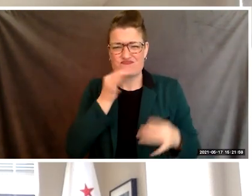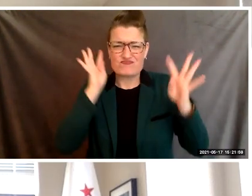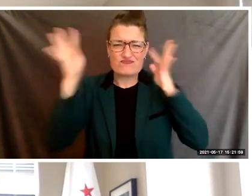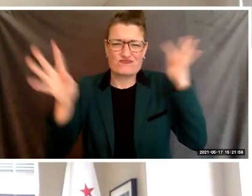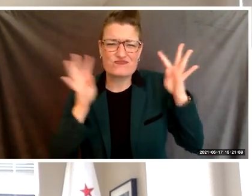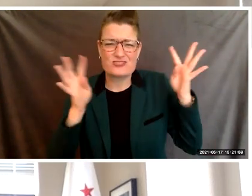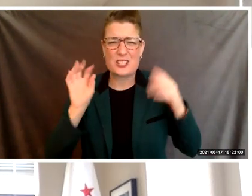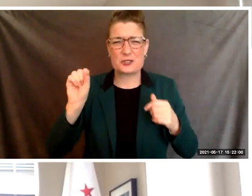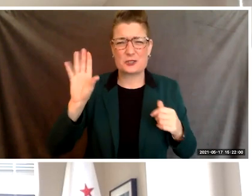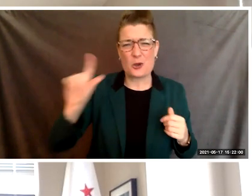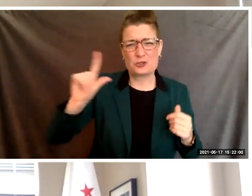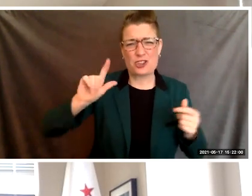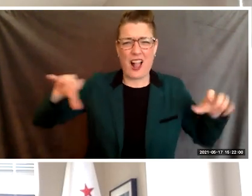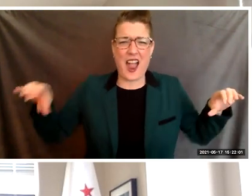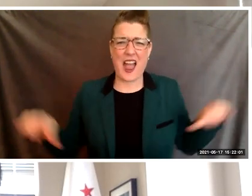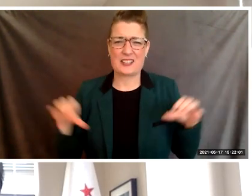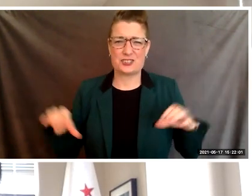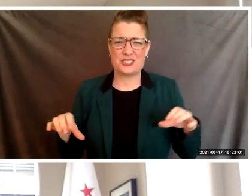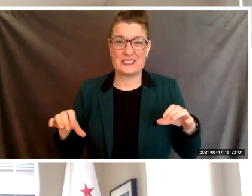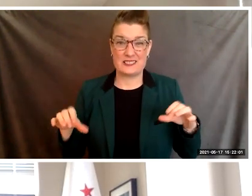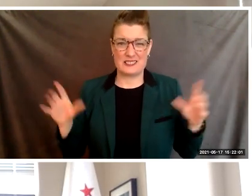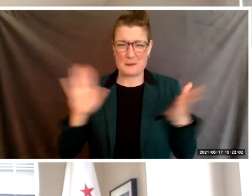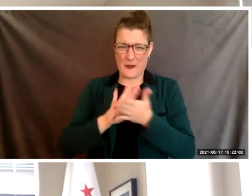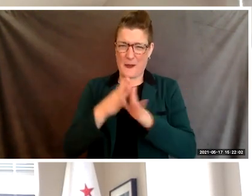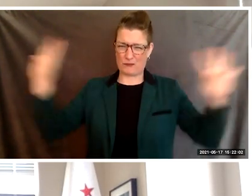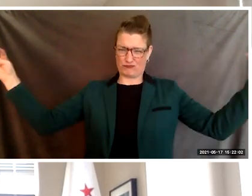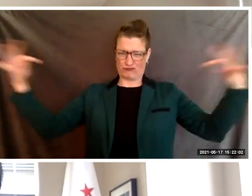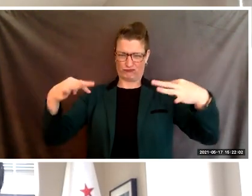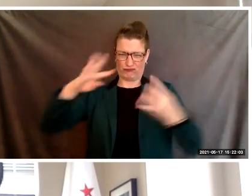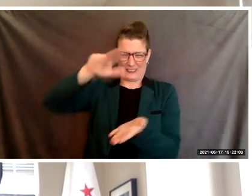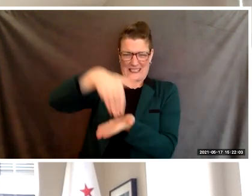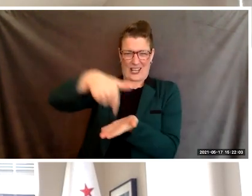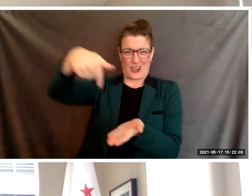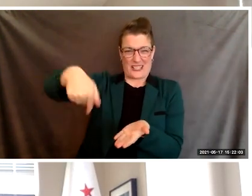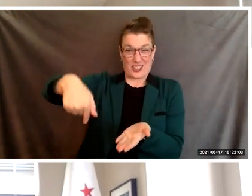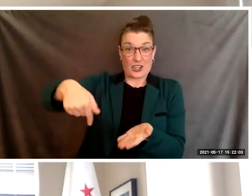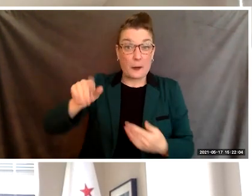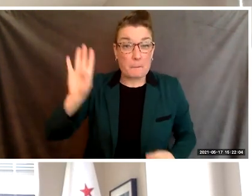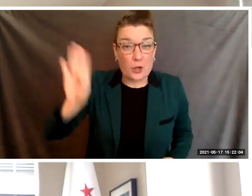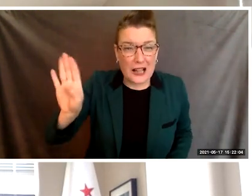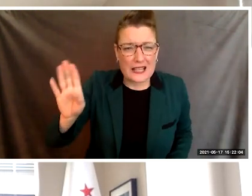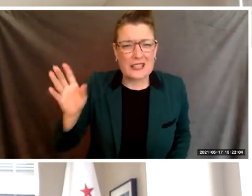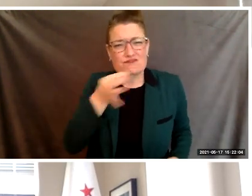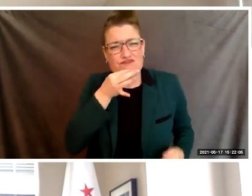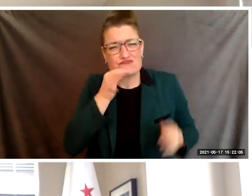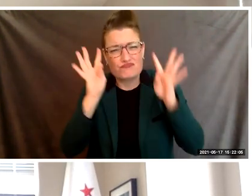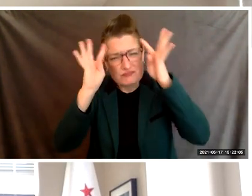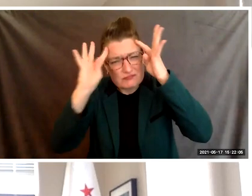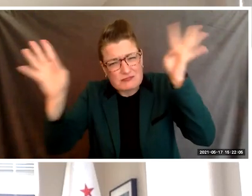Here in Berkeley, ideas and inventions are created here, movements are born here.